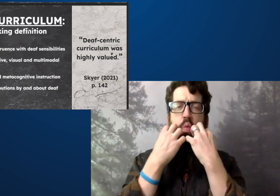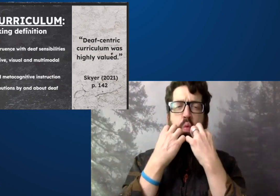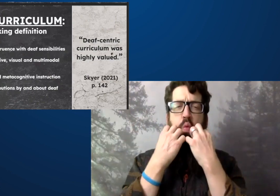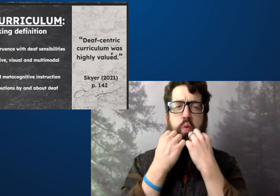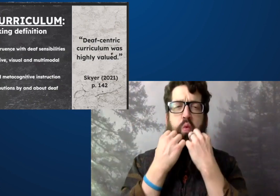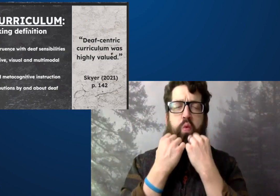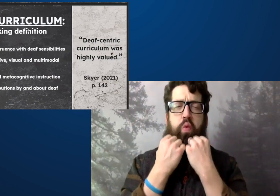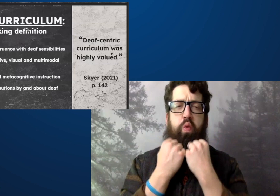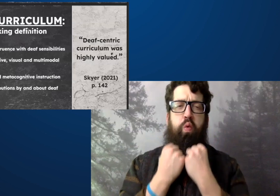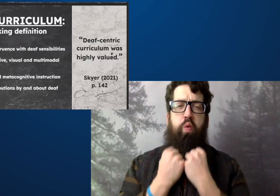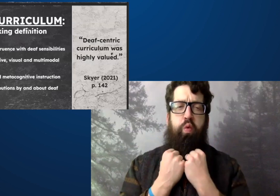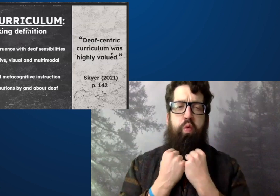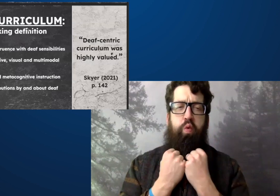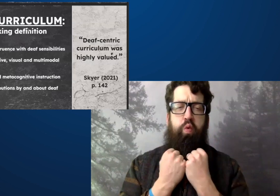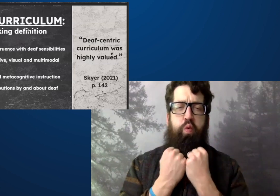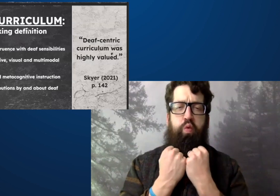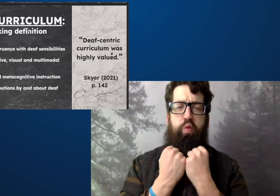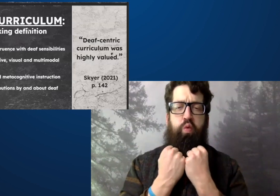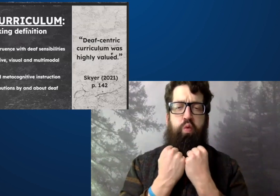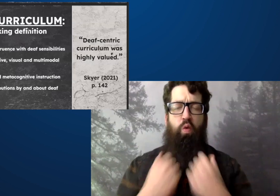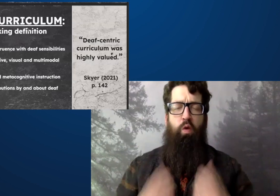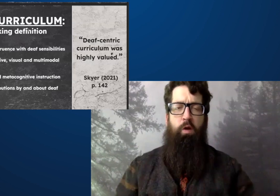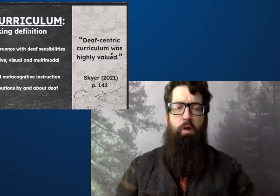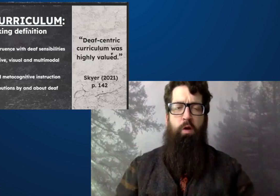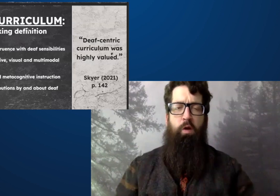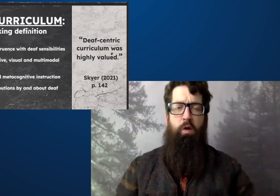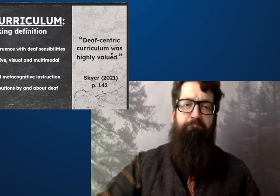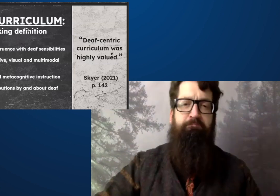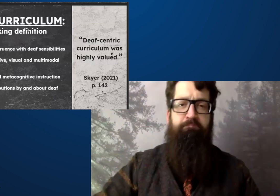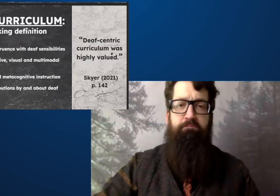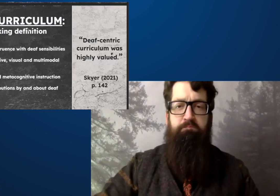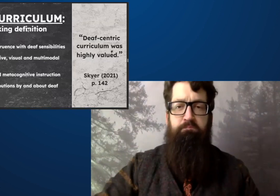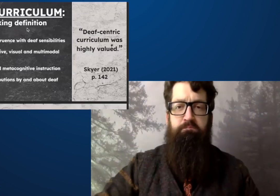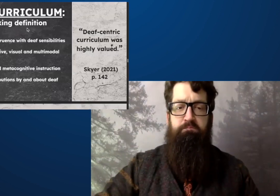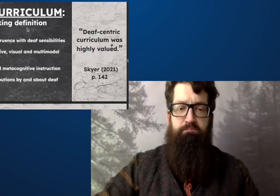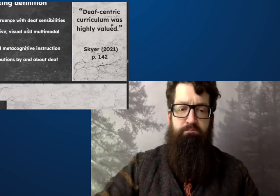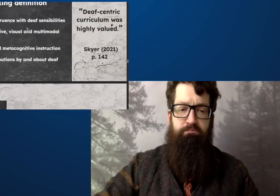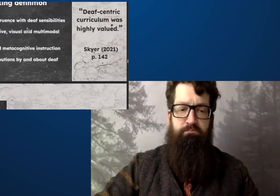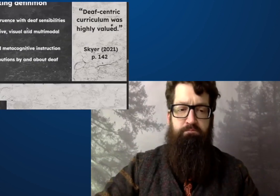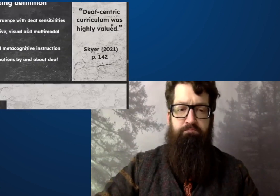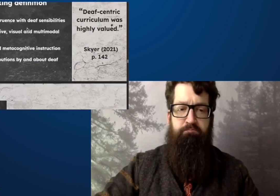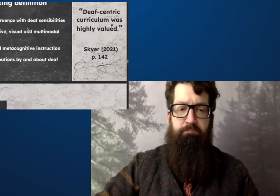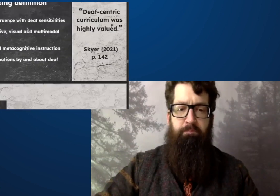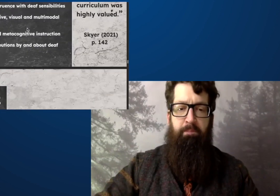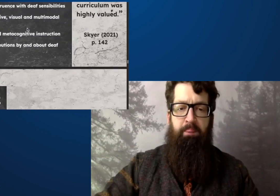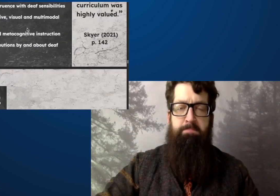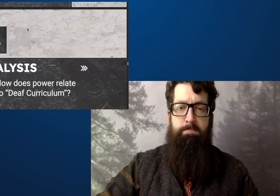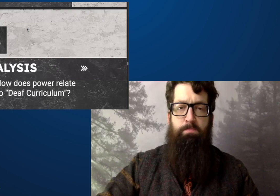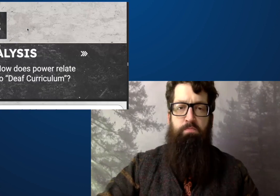Deaf centric curriculum. Curriculum is so valuable.